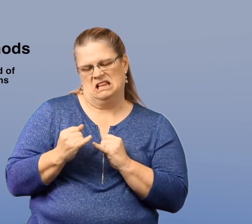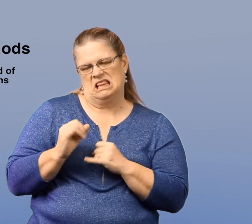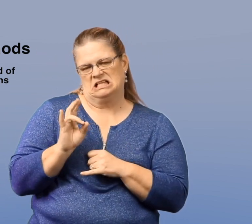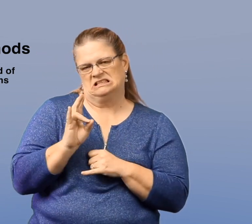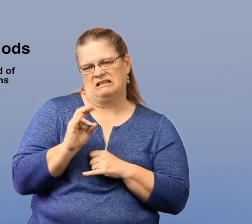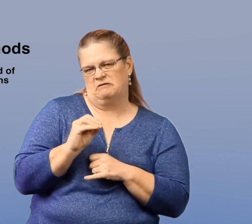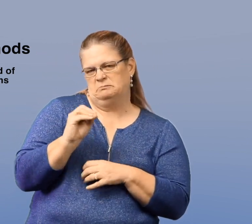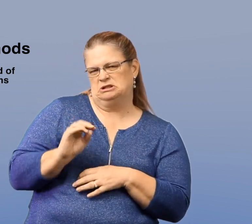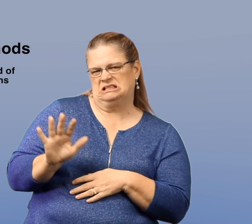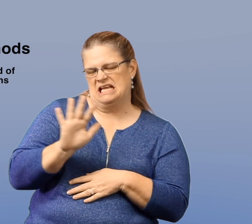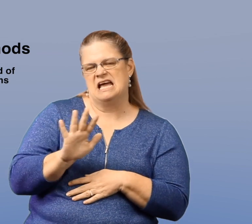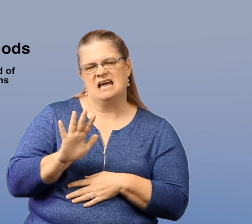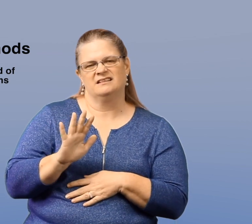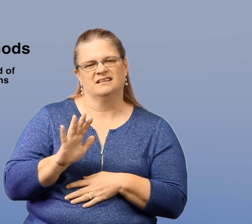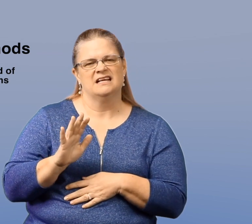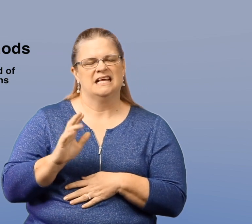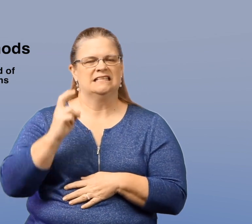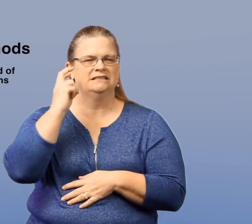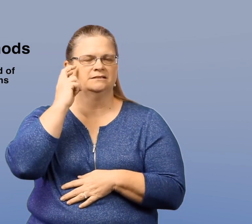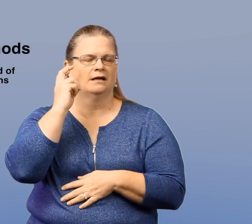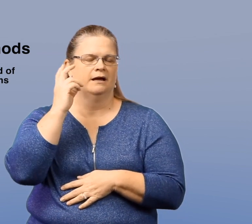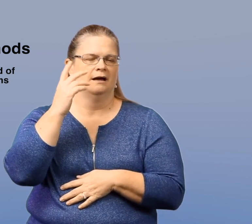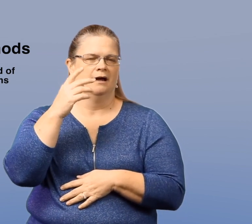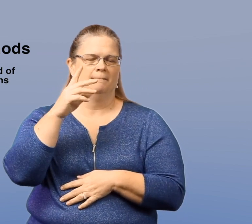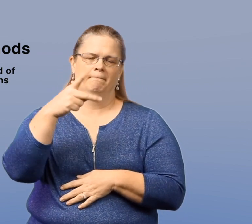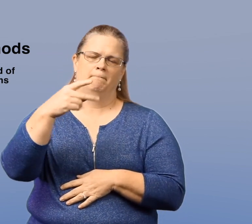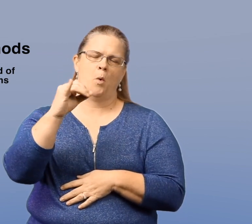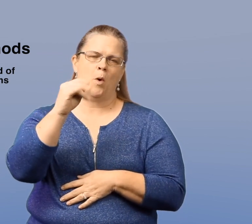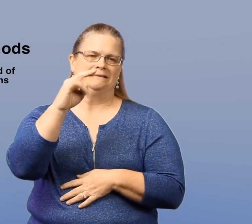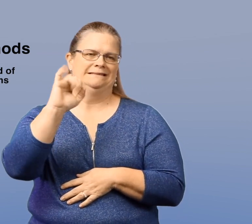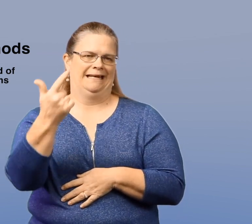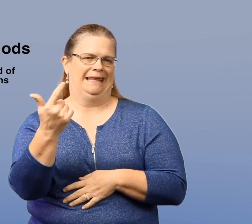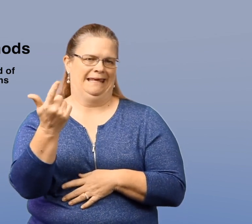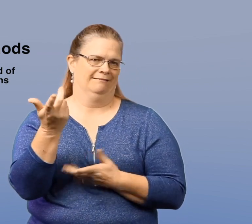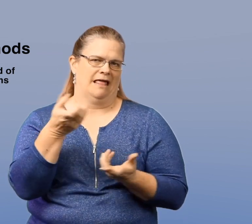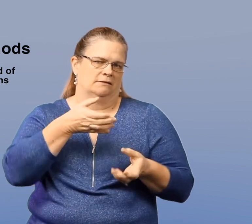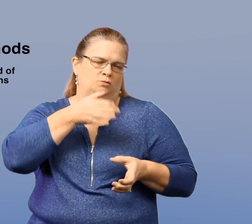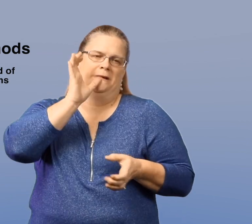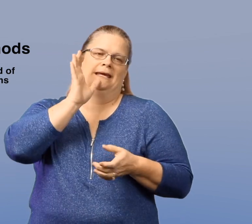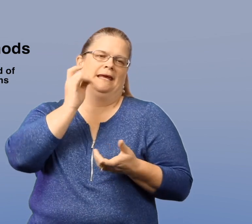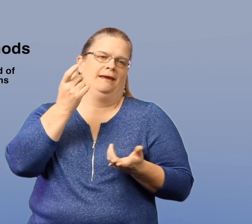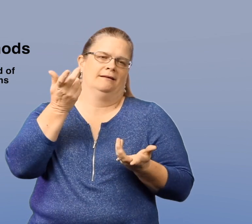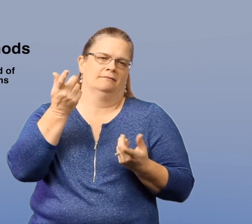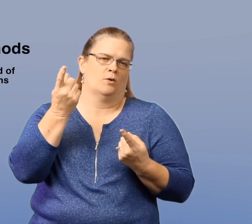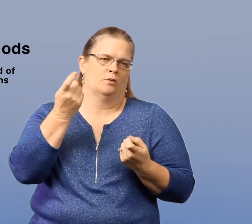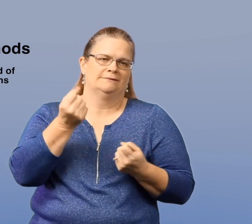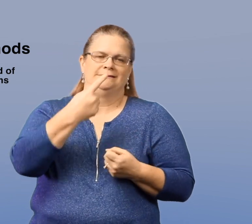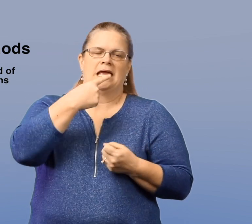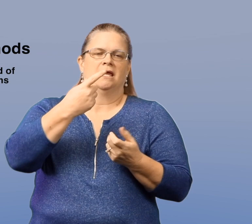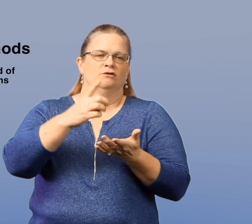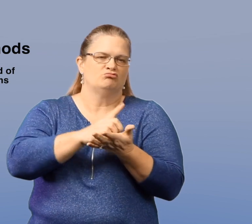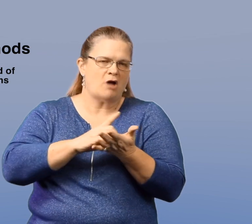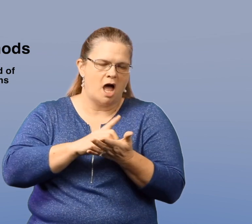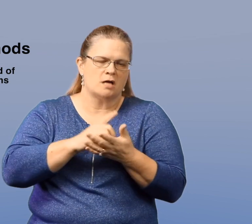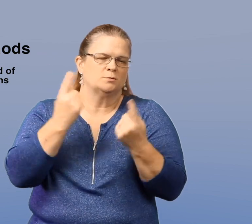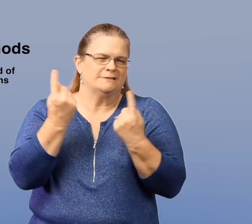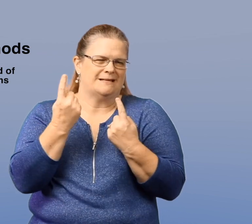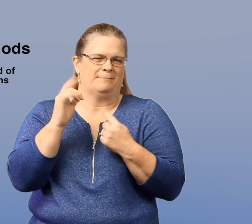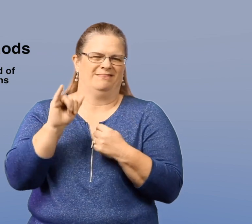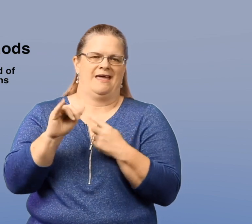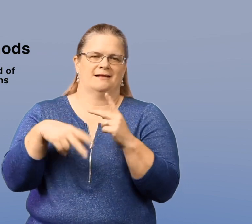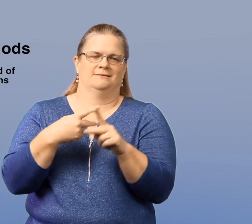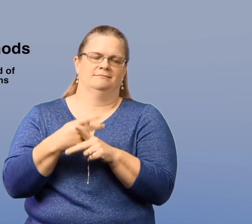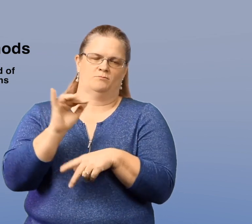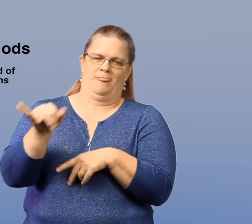And the last 7% is done by poisoning whether it be drinking a poisonous substance or drugs.